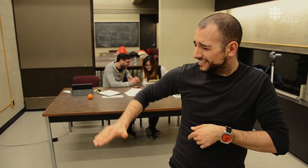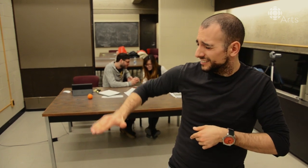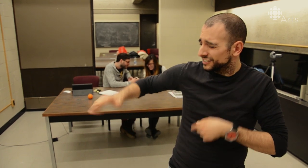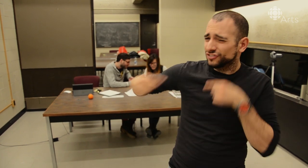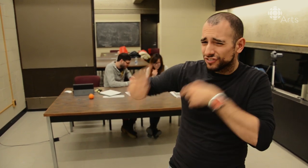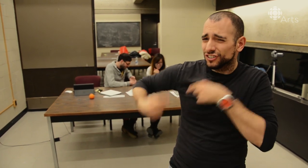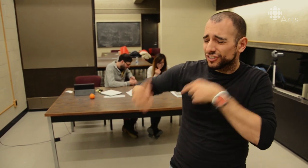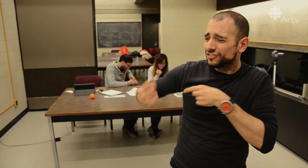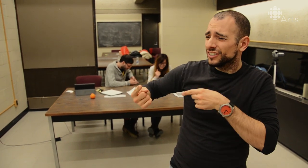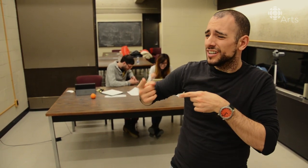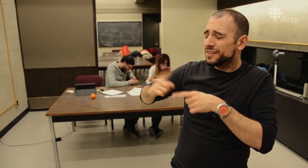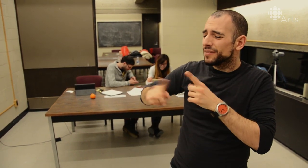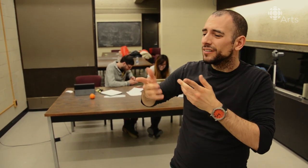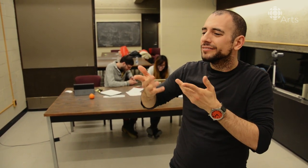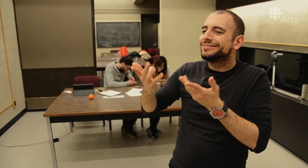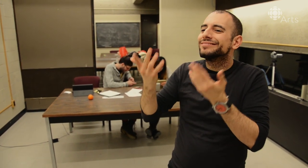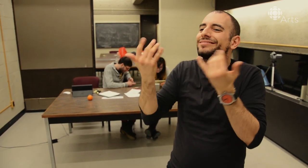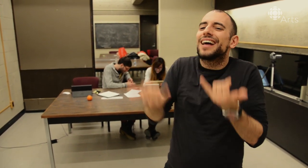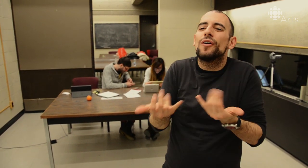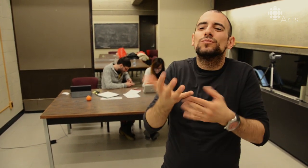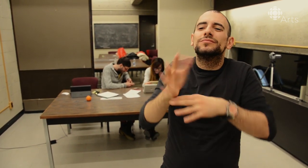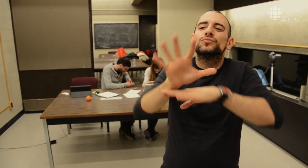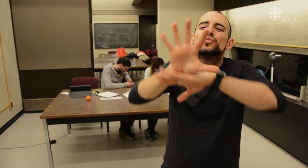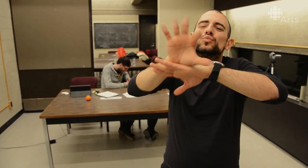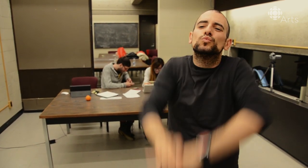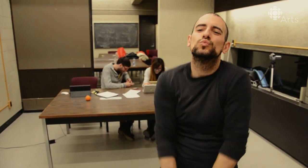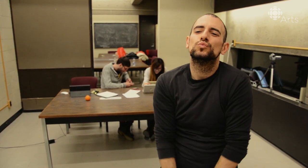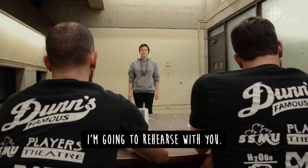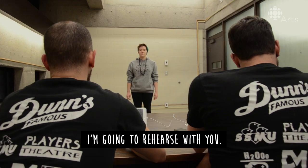It's always been part of my life so now I am used to that.